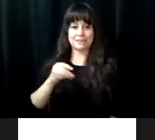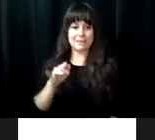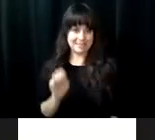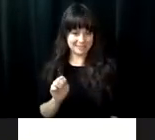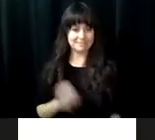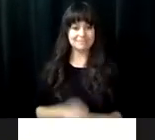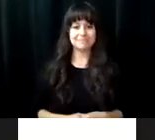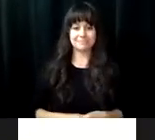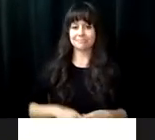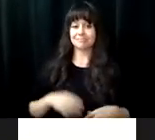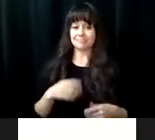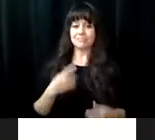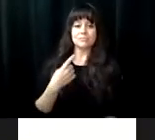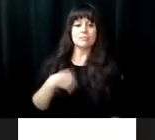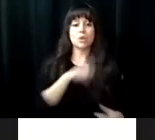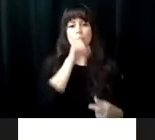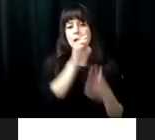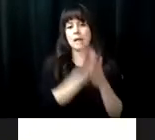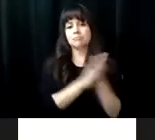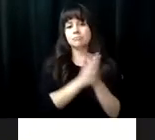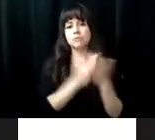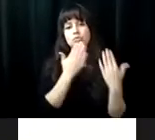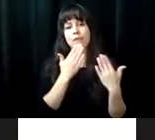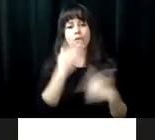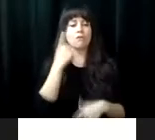YMCA, and as an intern at delicate